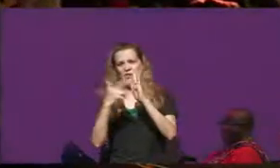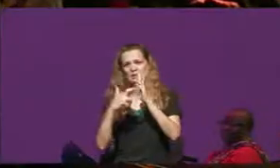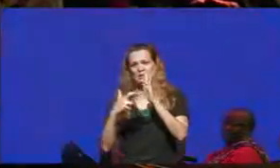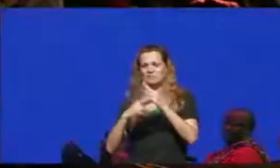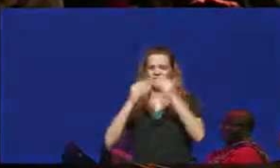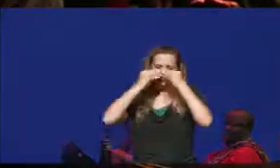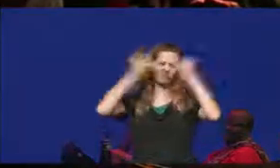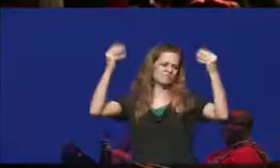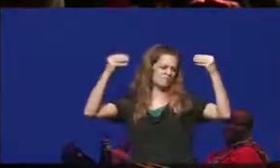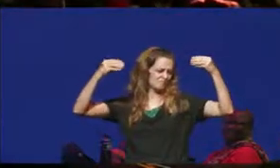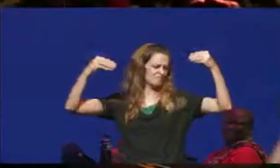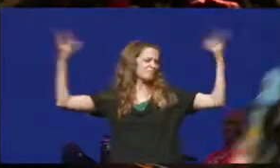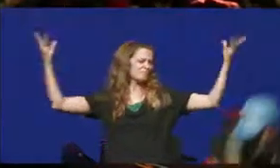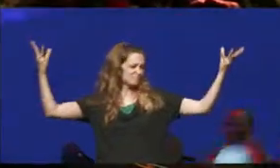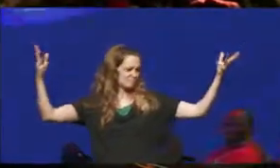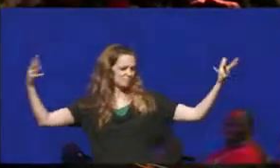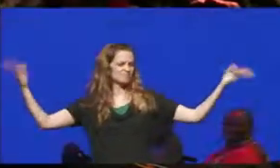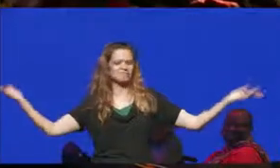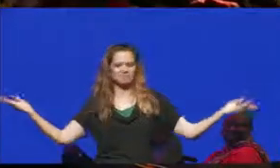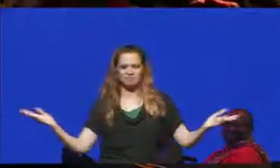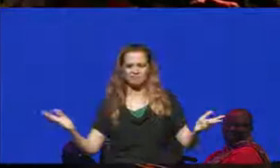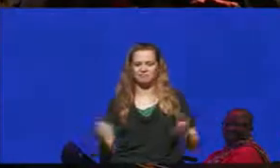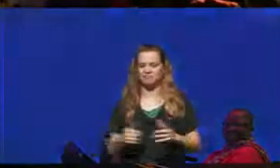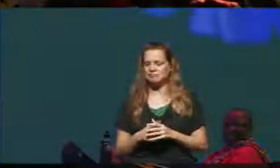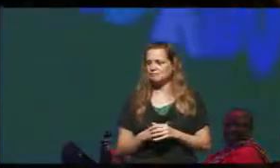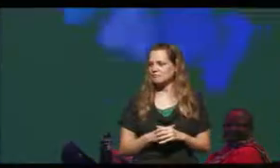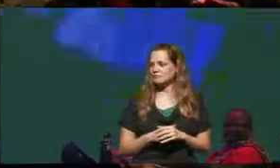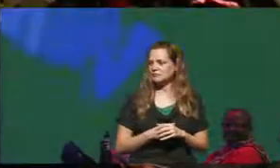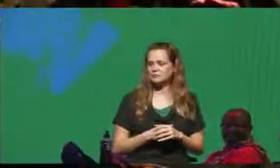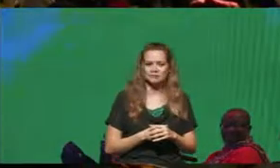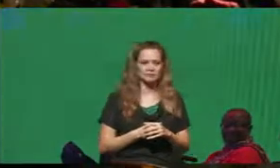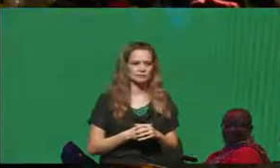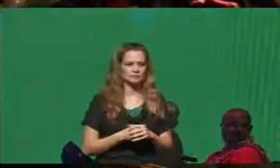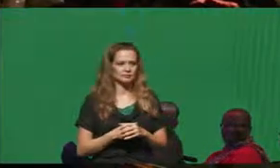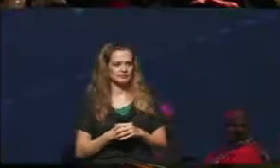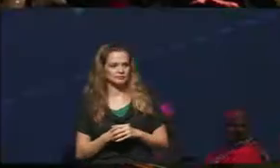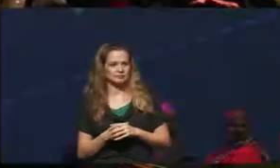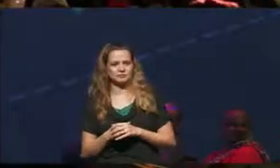to grow on the projection screen as the artist shifts the image to work on another section. ]